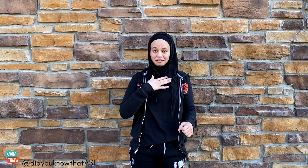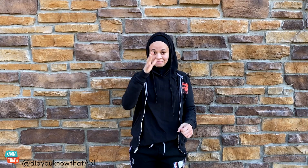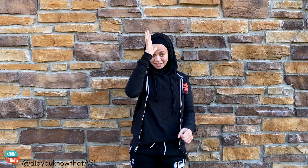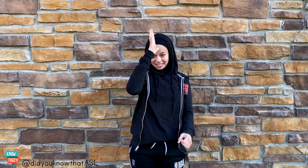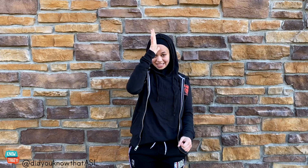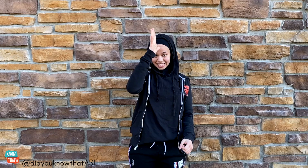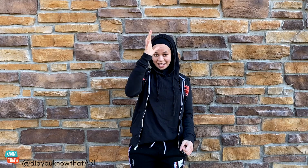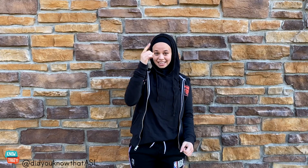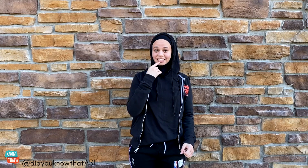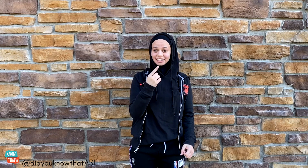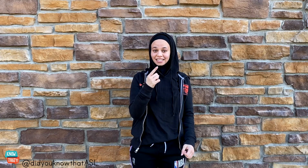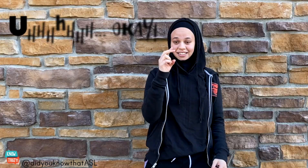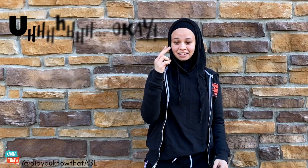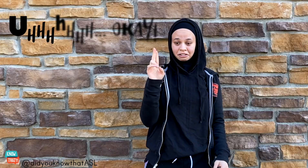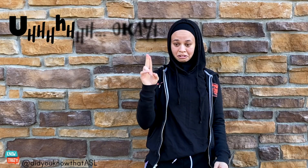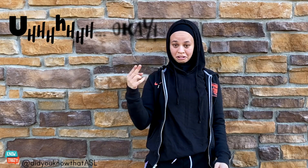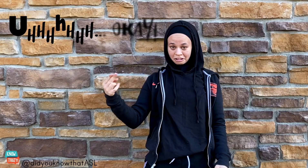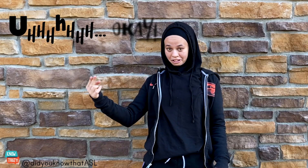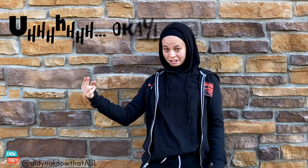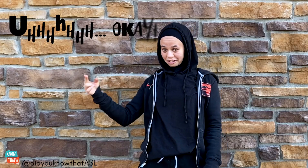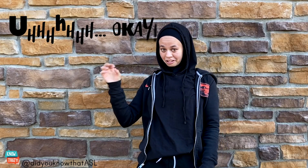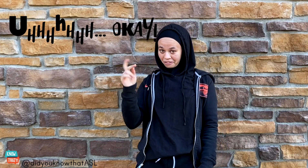My dad said, "Uhhhh, okay!"